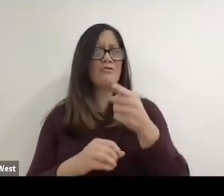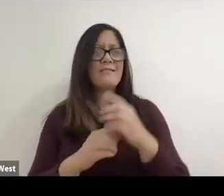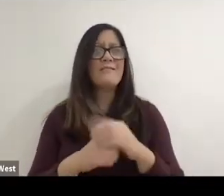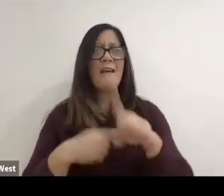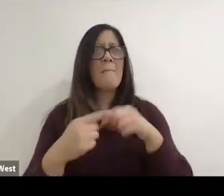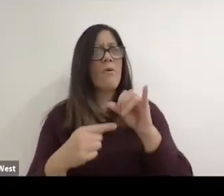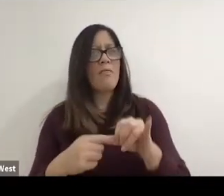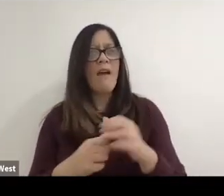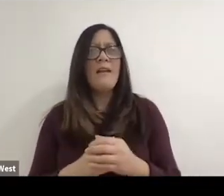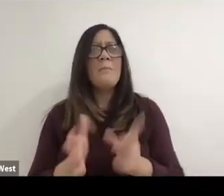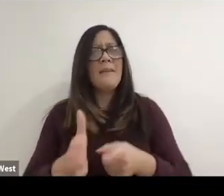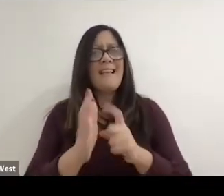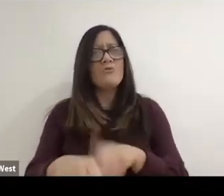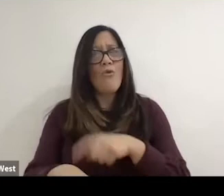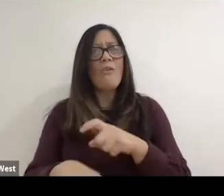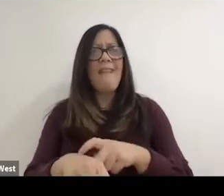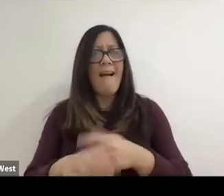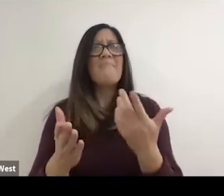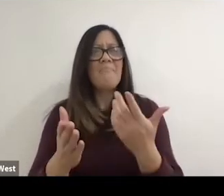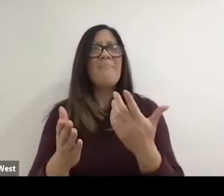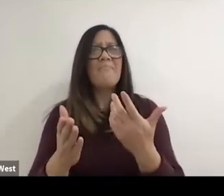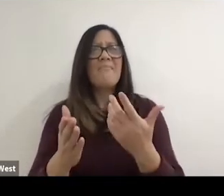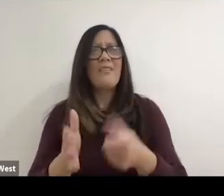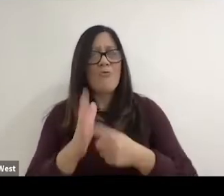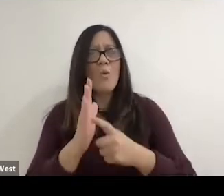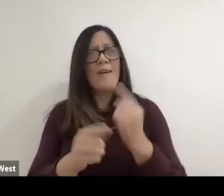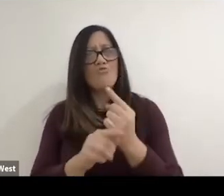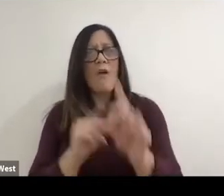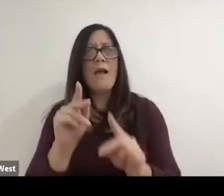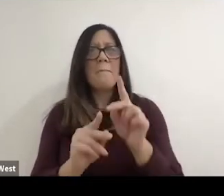for so many different reasons. And you have to have the right